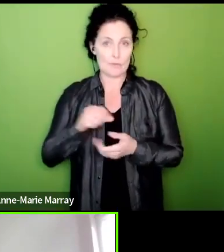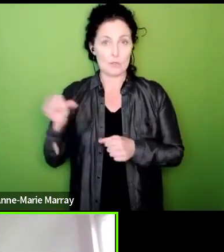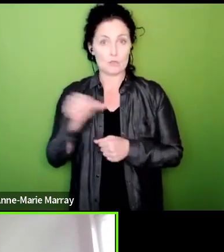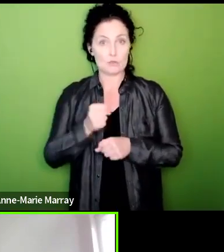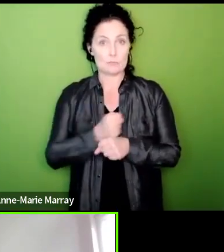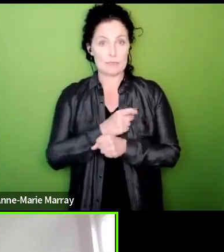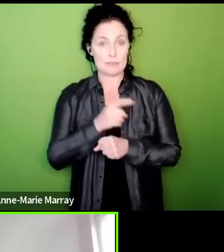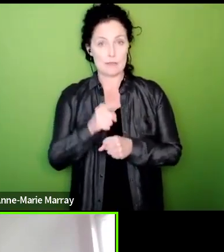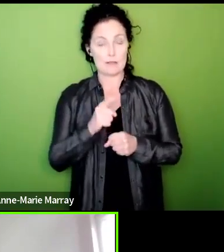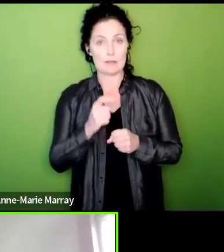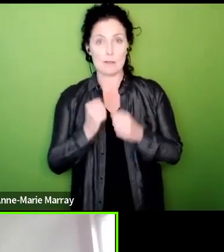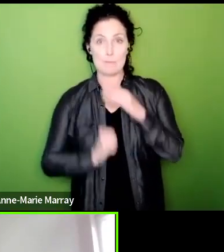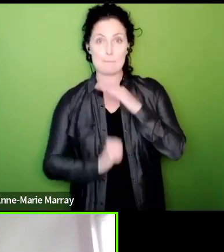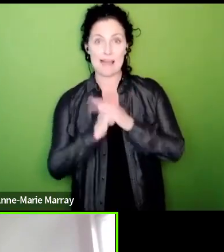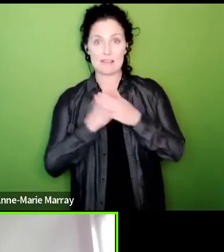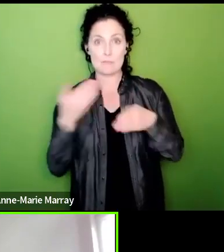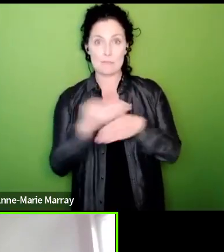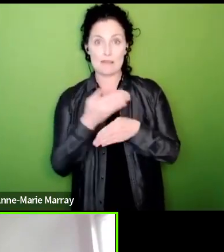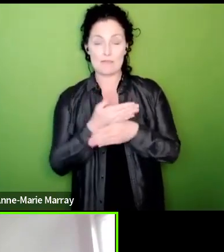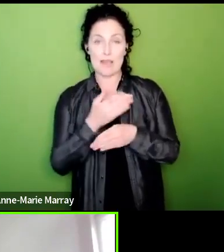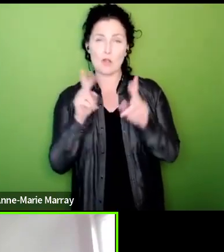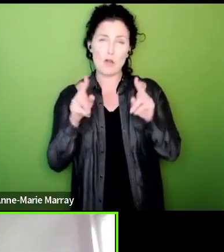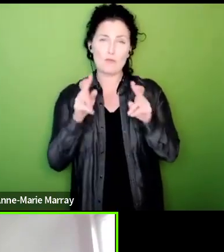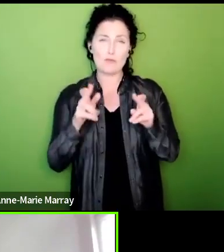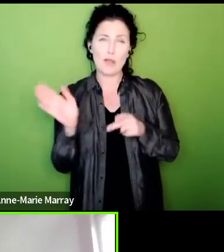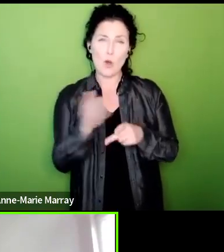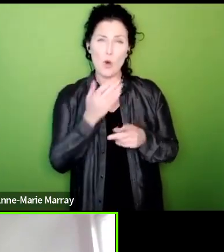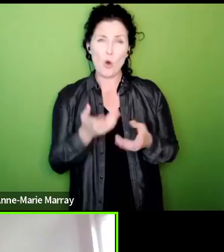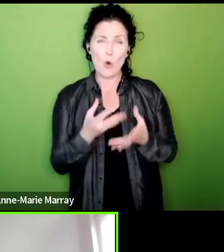hopefully always be done with other unions because that will create better pressure on the government